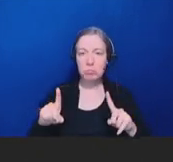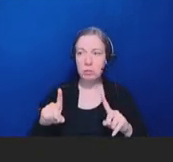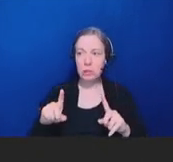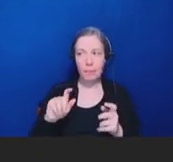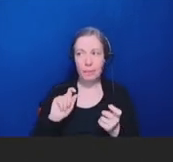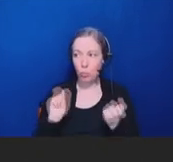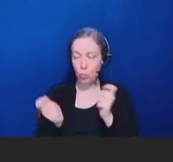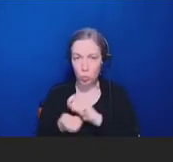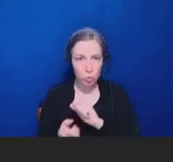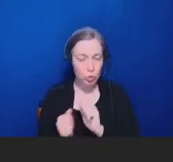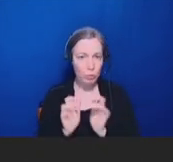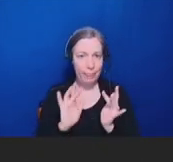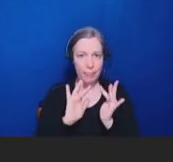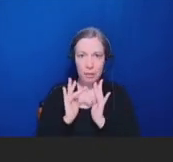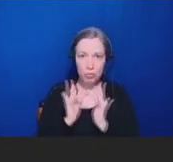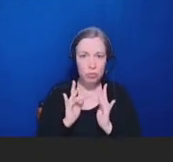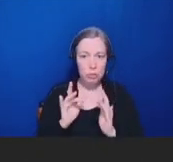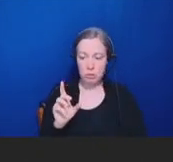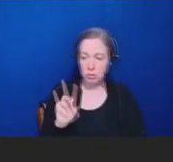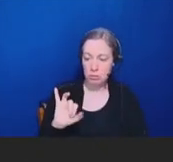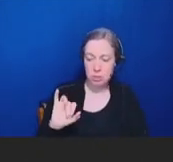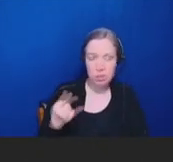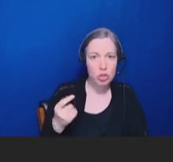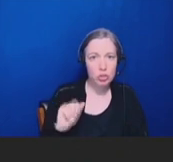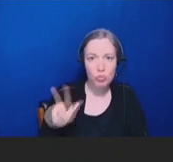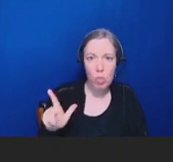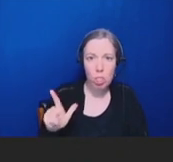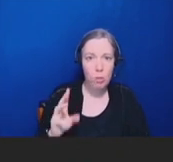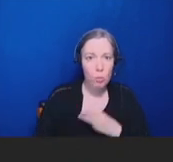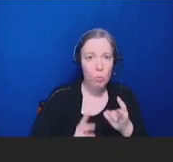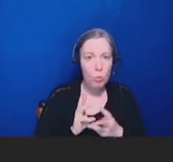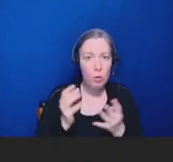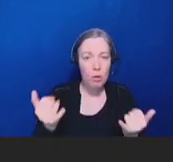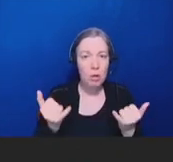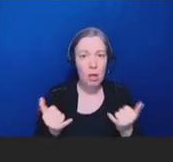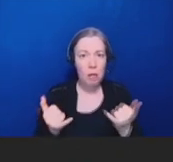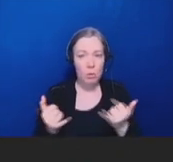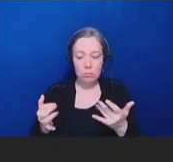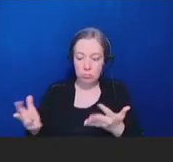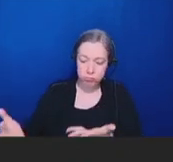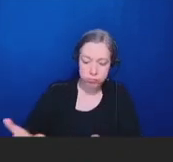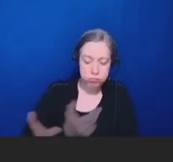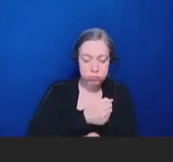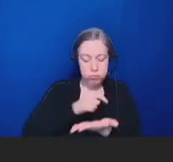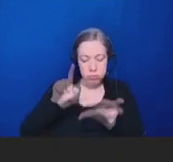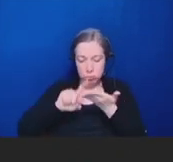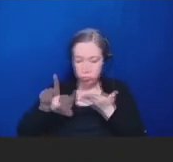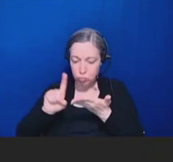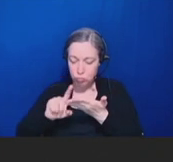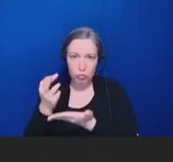of our world and the ability to accumulate and share resources and transcend previous